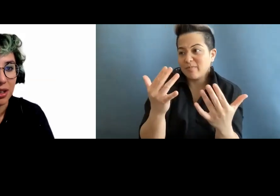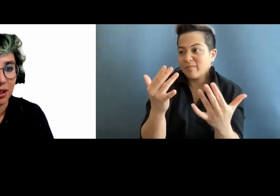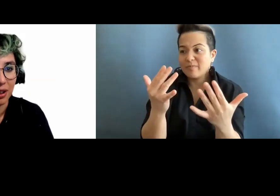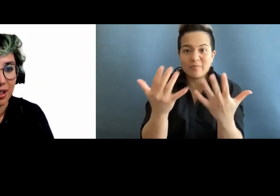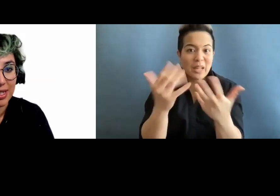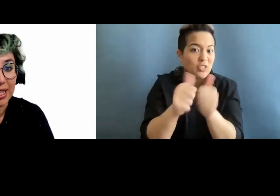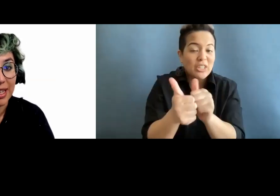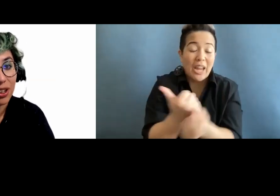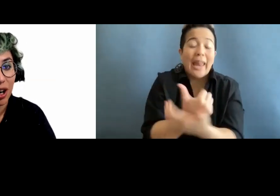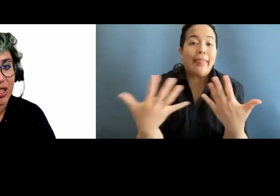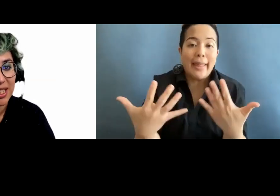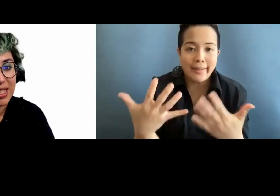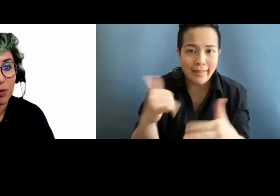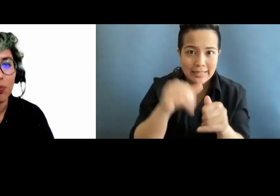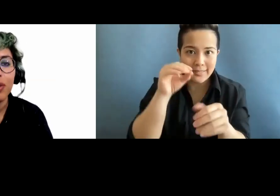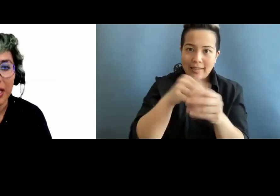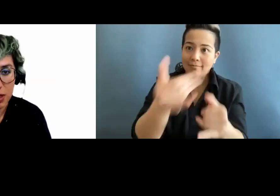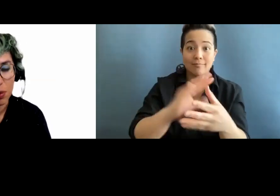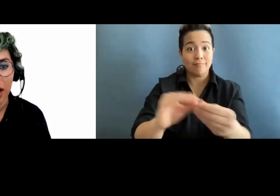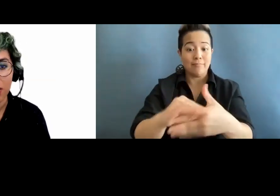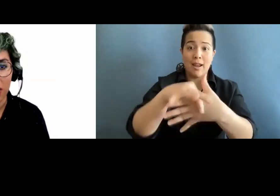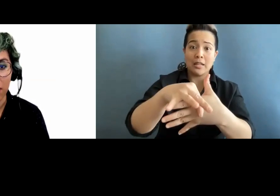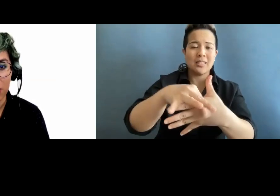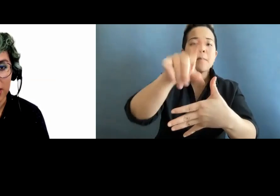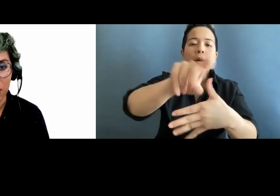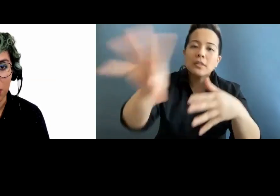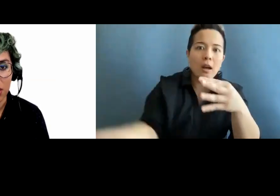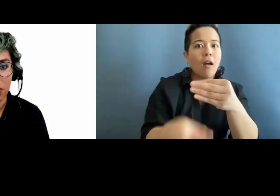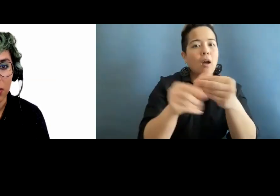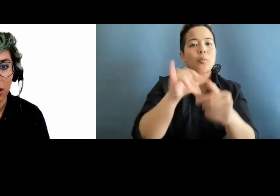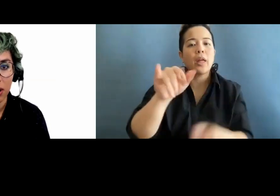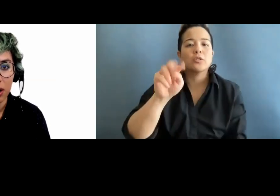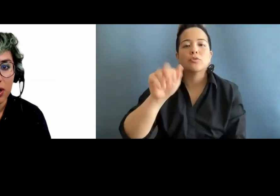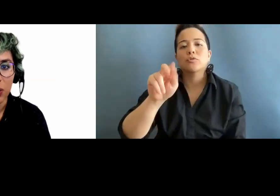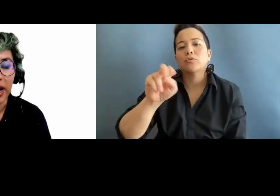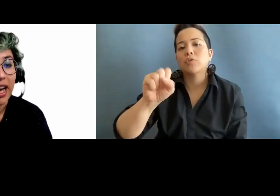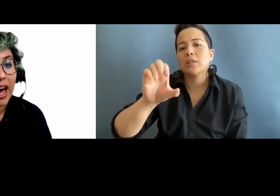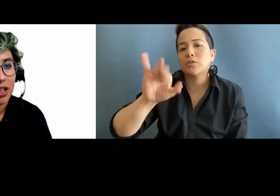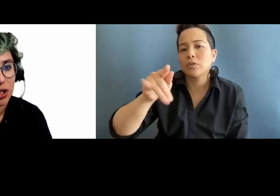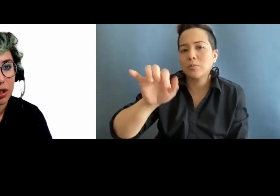anything that's in the content needs to be added to that transcription. So an action,